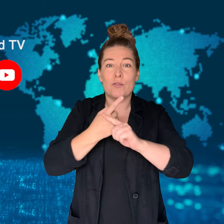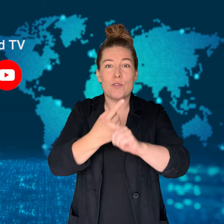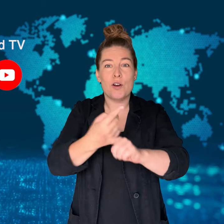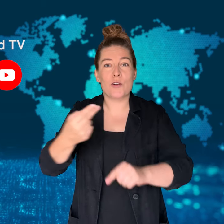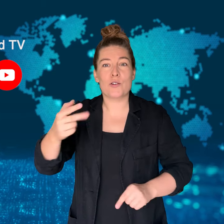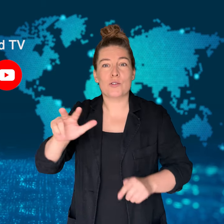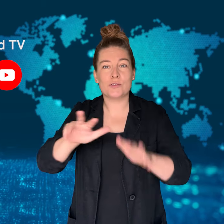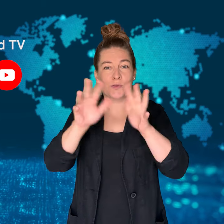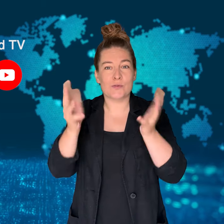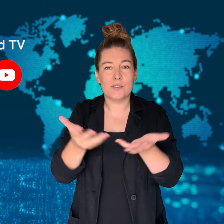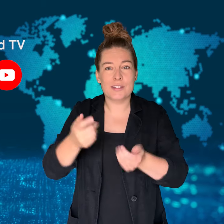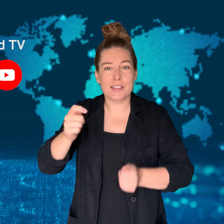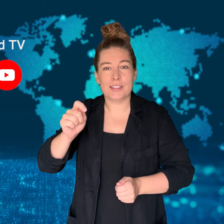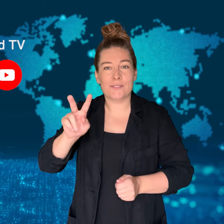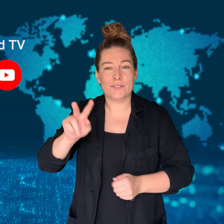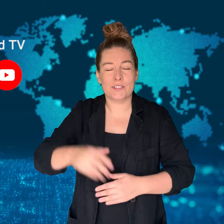get new video updates!